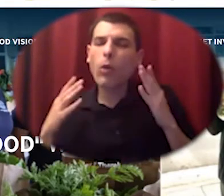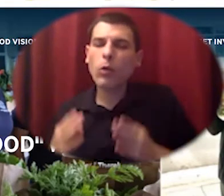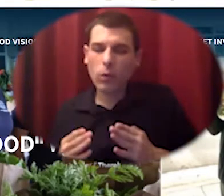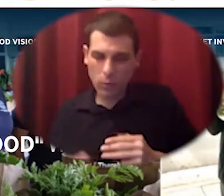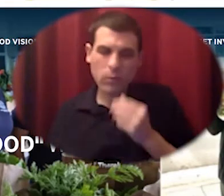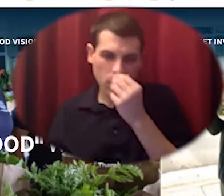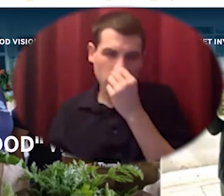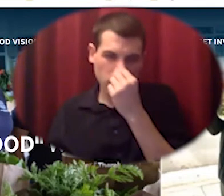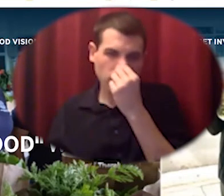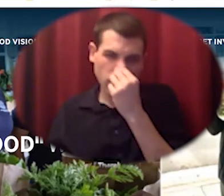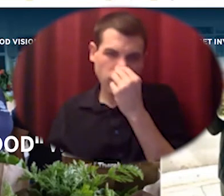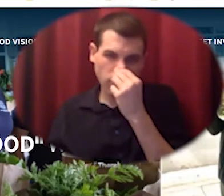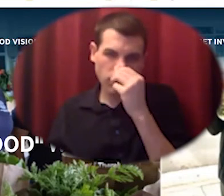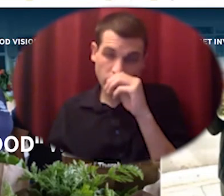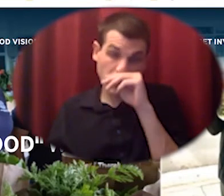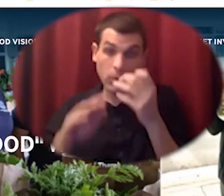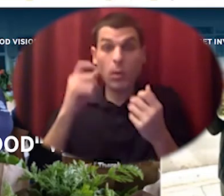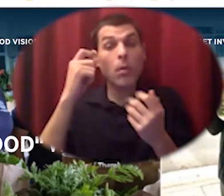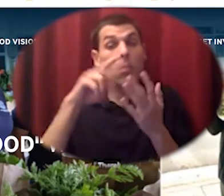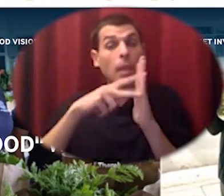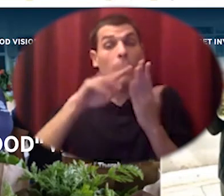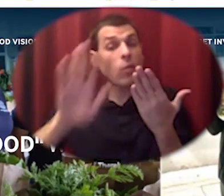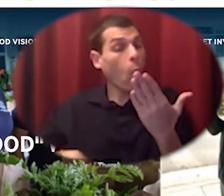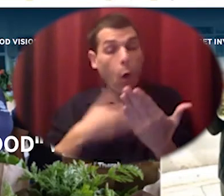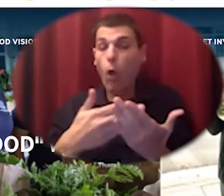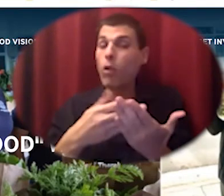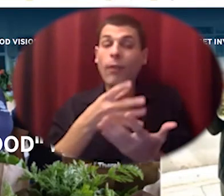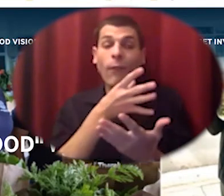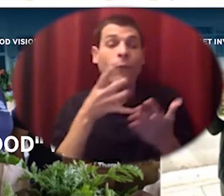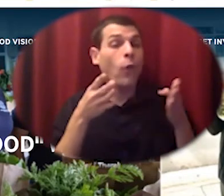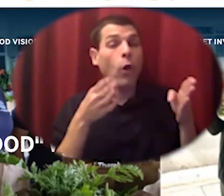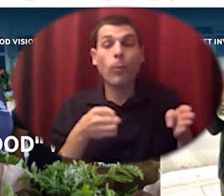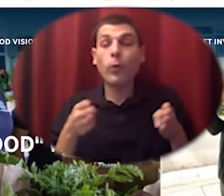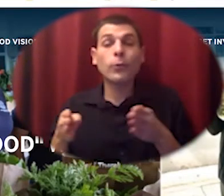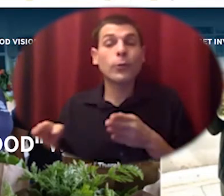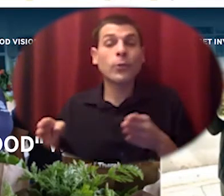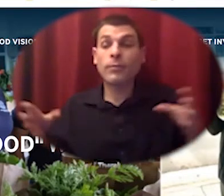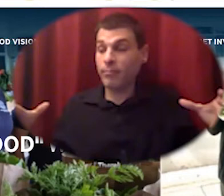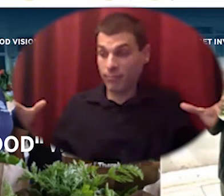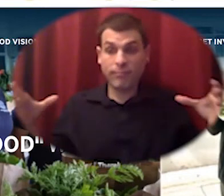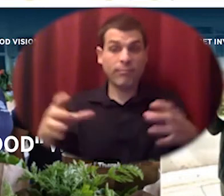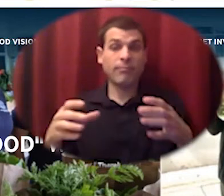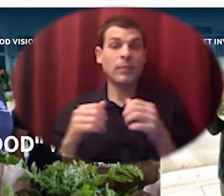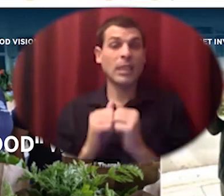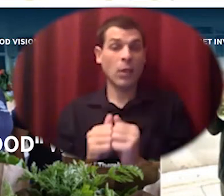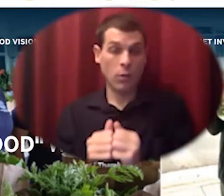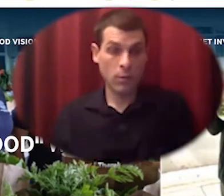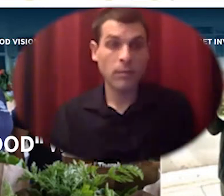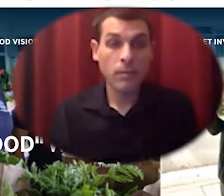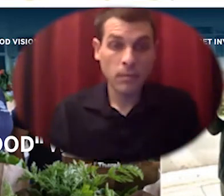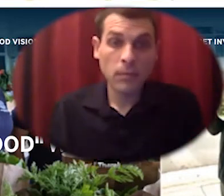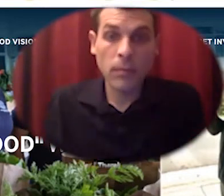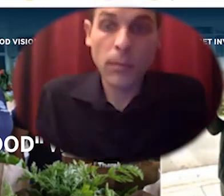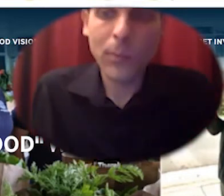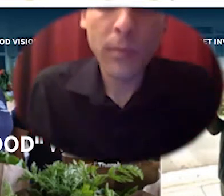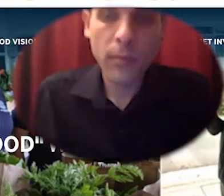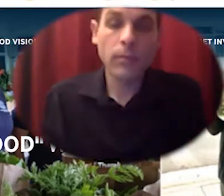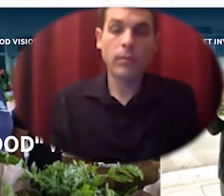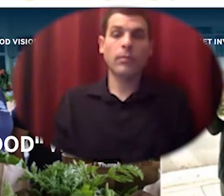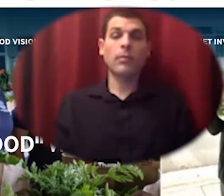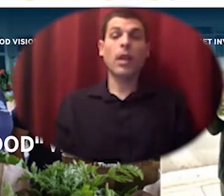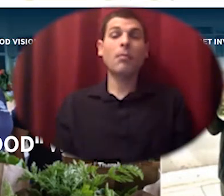so it's a farmer-owned cooperative they're sustaining this work through grants